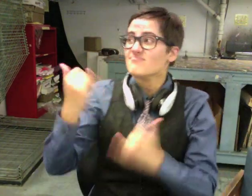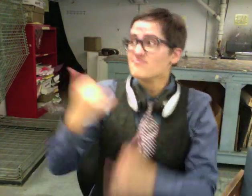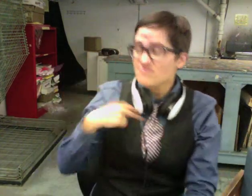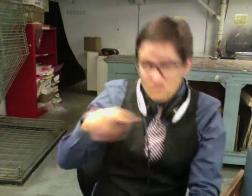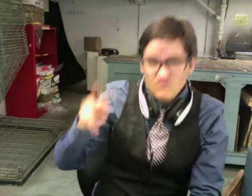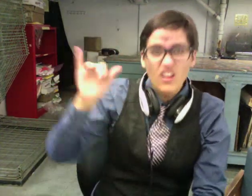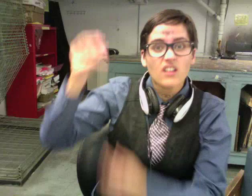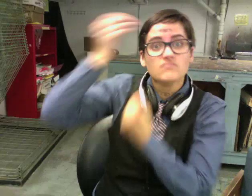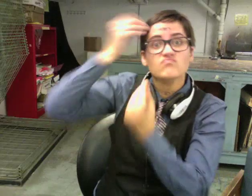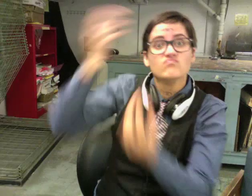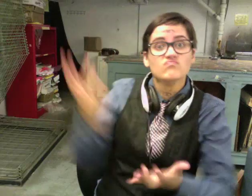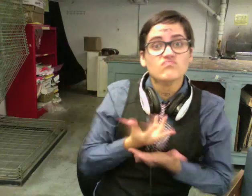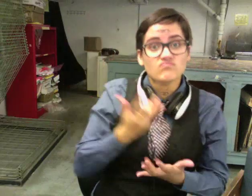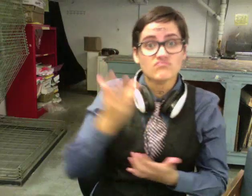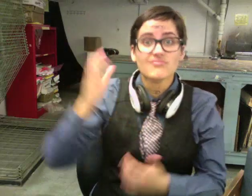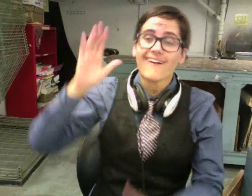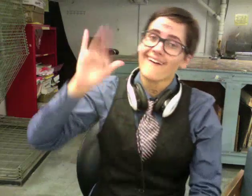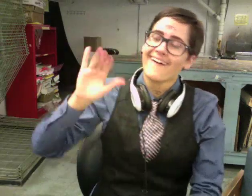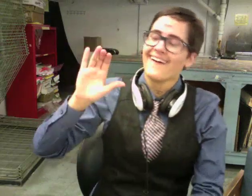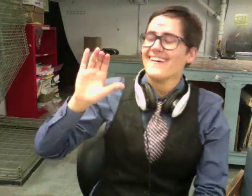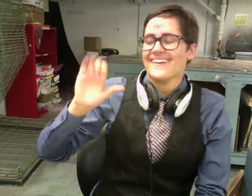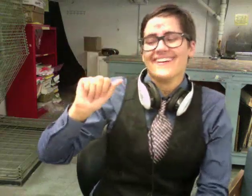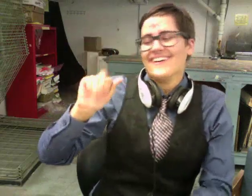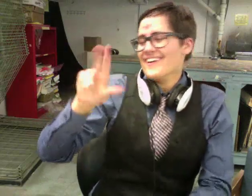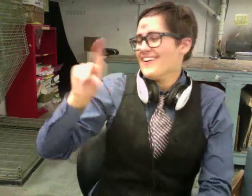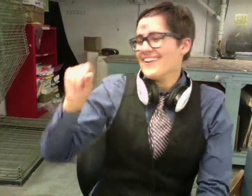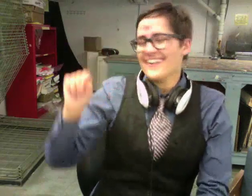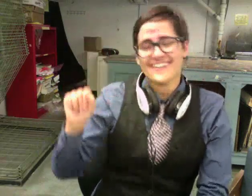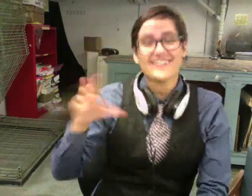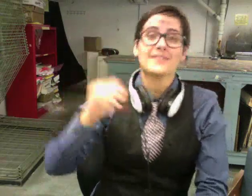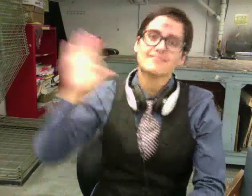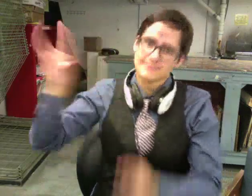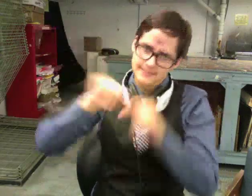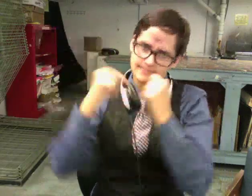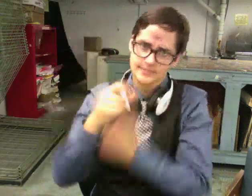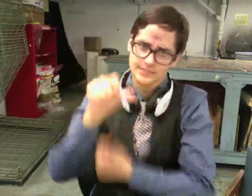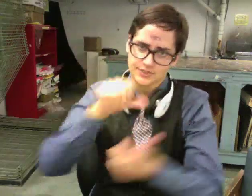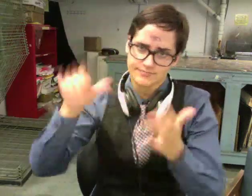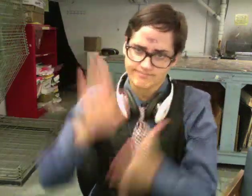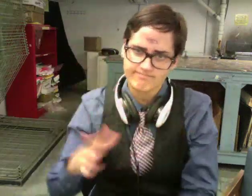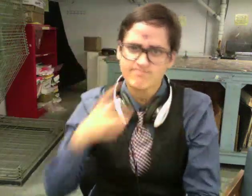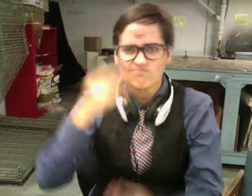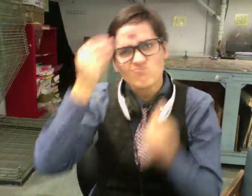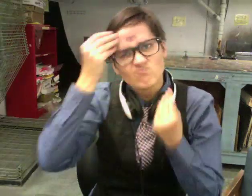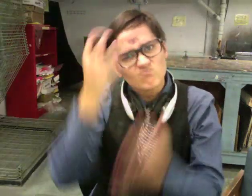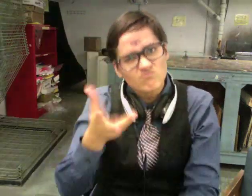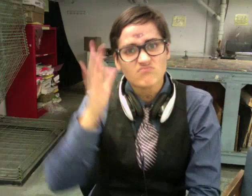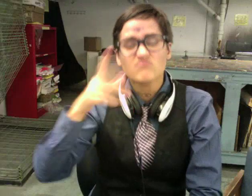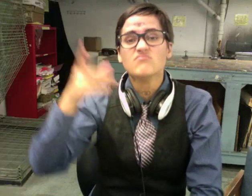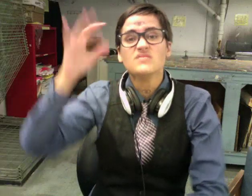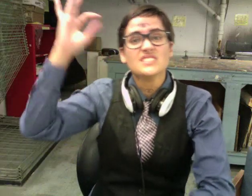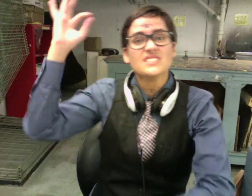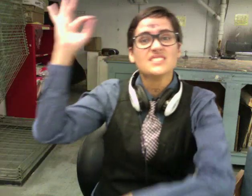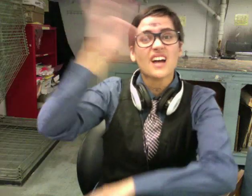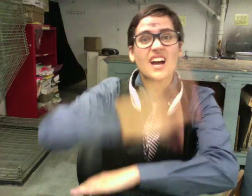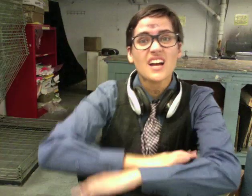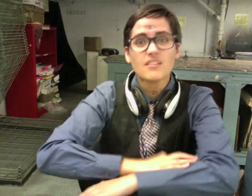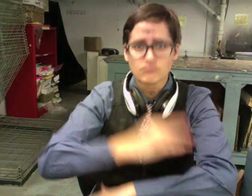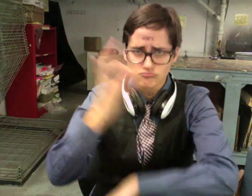The sun didn't set at the correct time today, Carlos<3 and his team of scientists report.